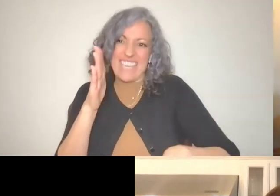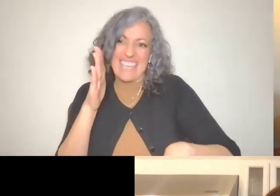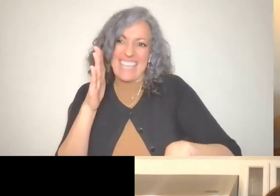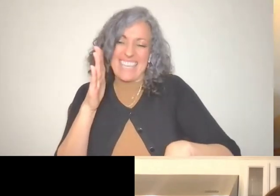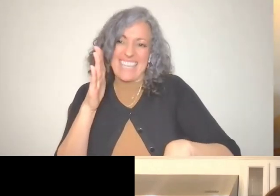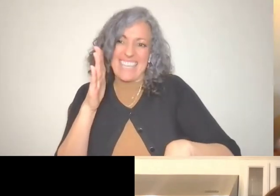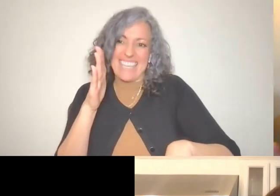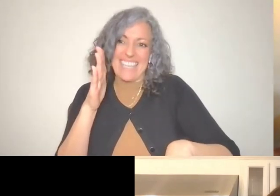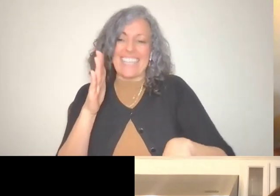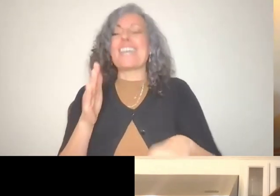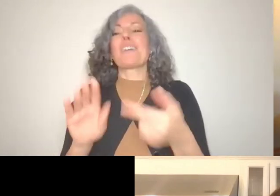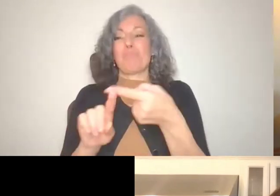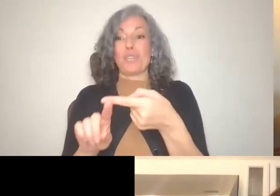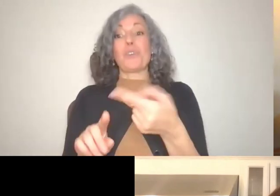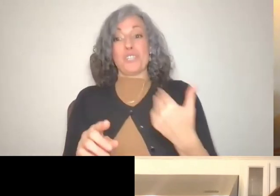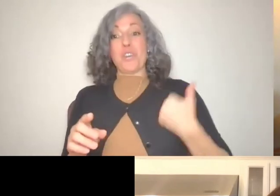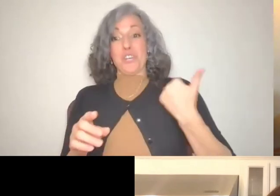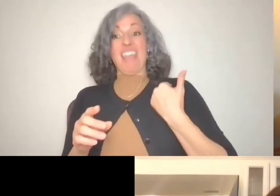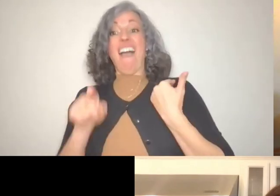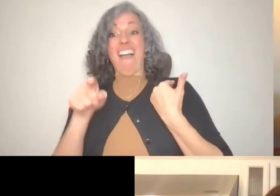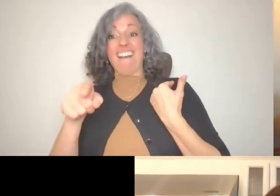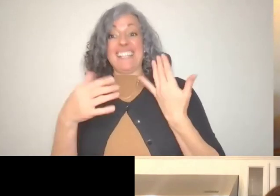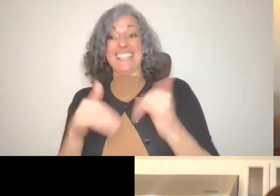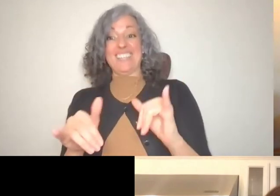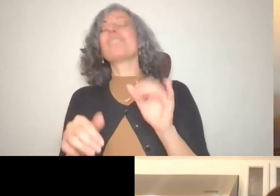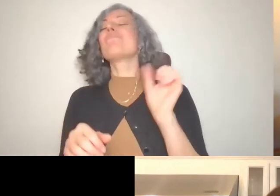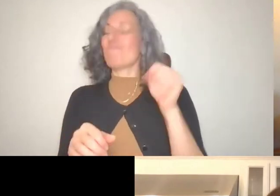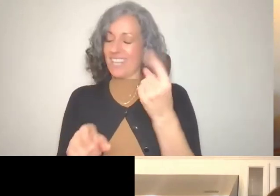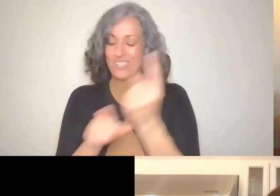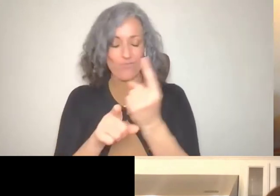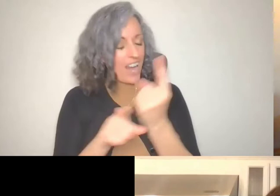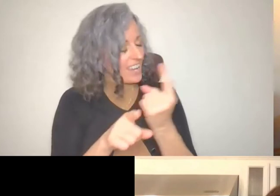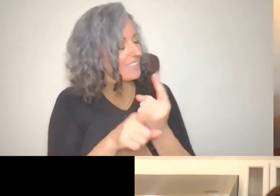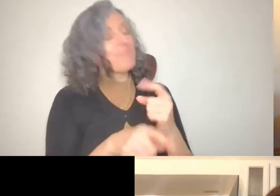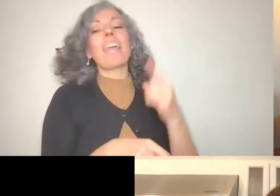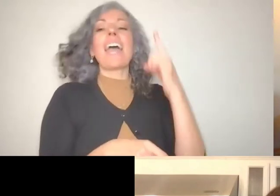Absolutely. I think if I need it for a